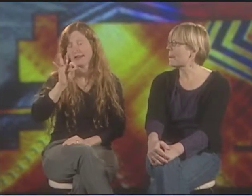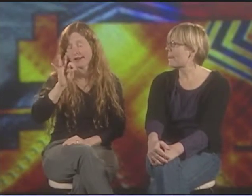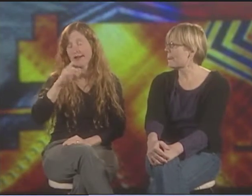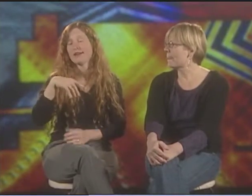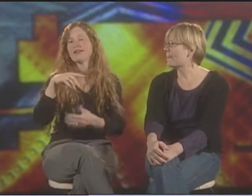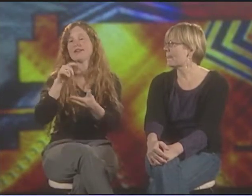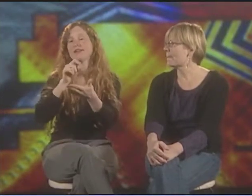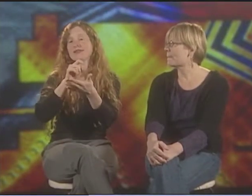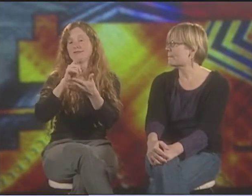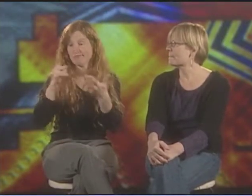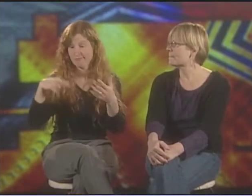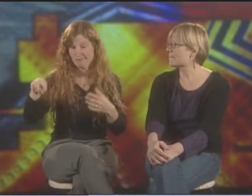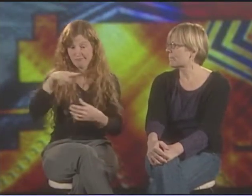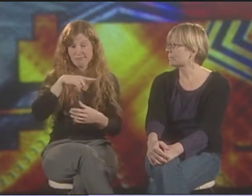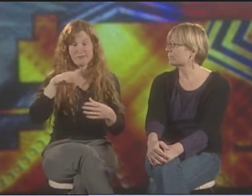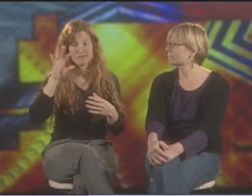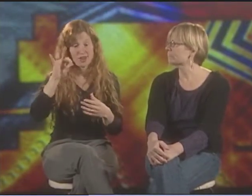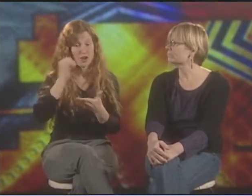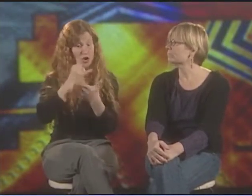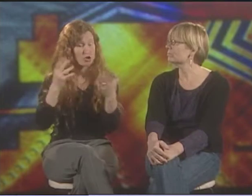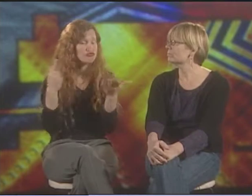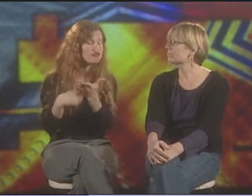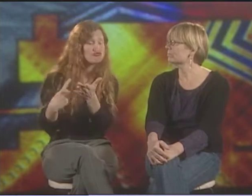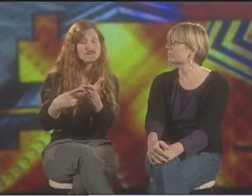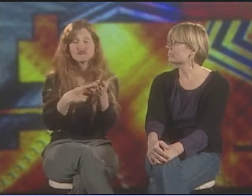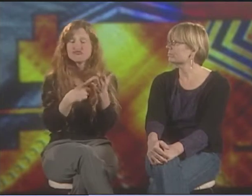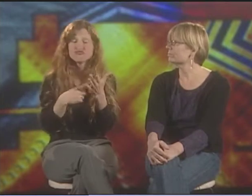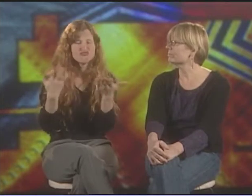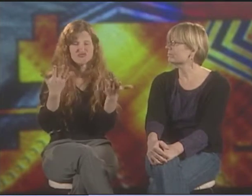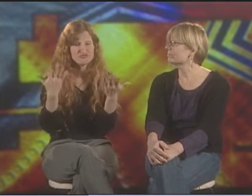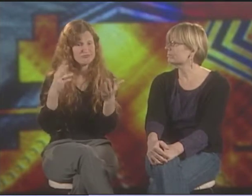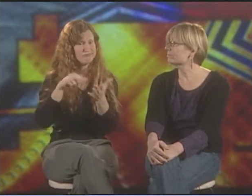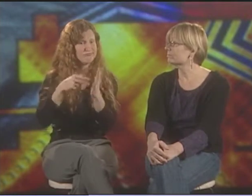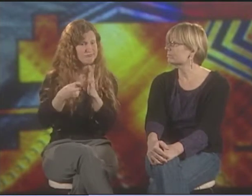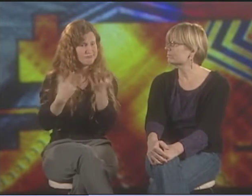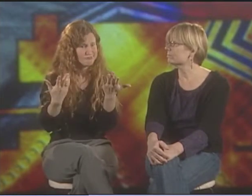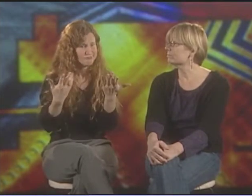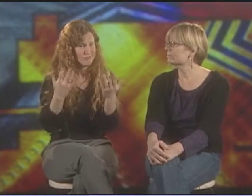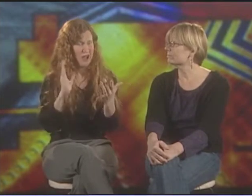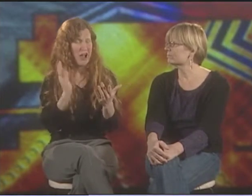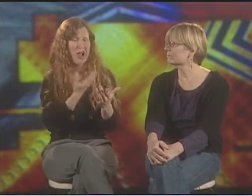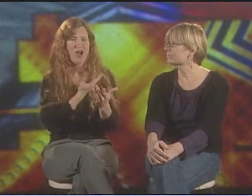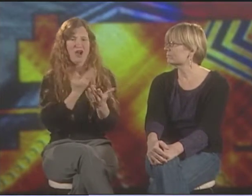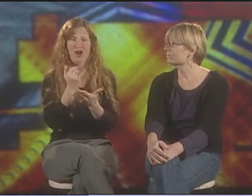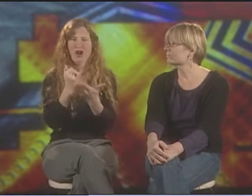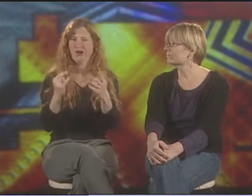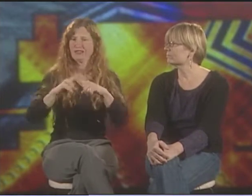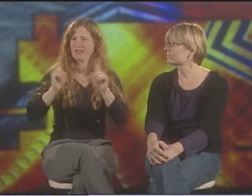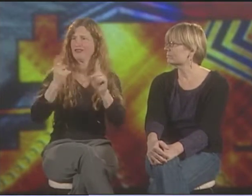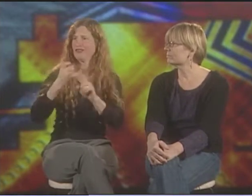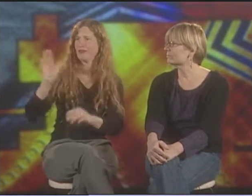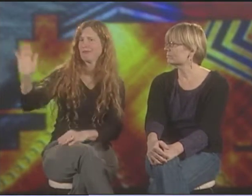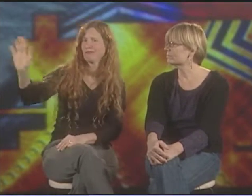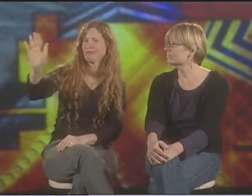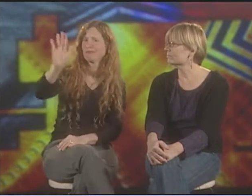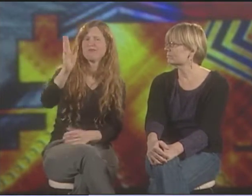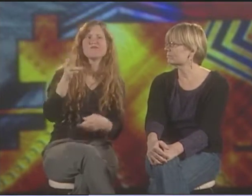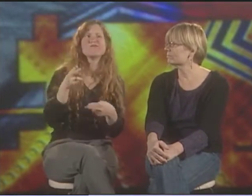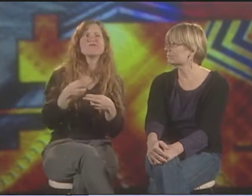IN 1989, THERE WAS THIS GROUP OF DEAF ARTISTS THAT GOT TOGETHER TO DECIDE WHAT IS DIFFERENT ABOUT OUR ARTWORK.